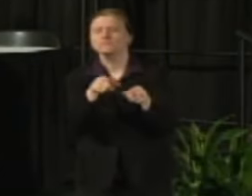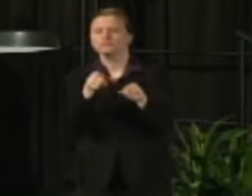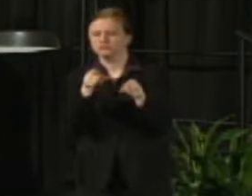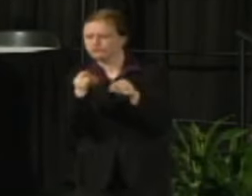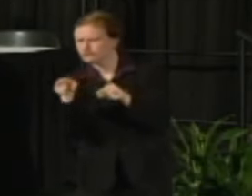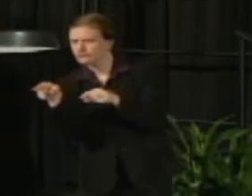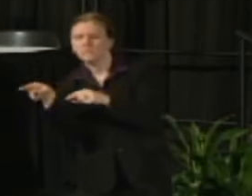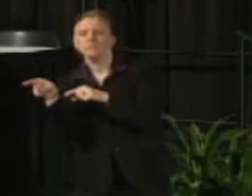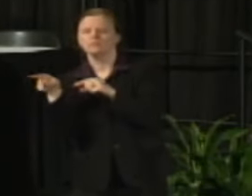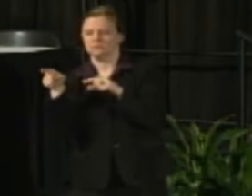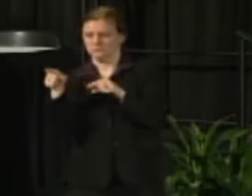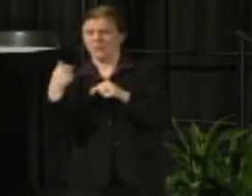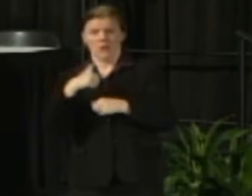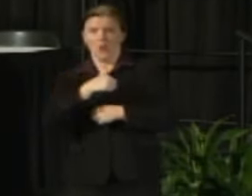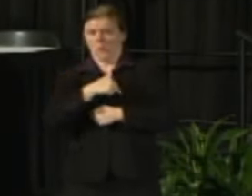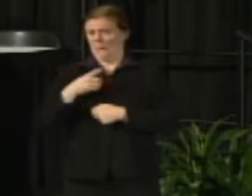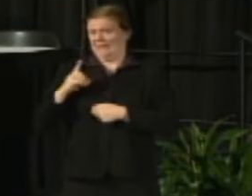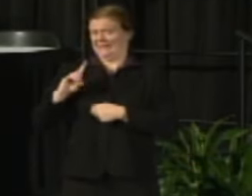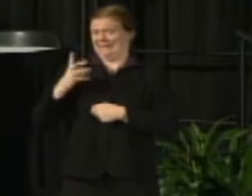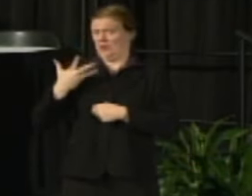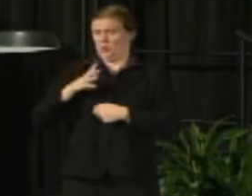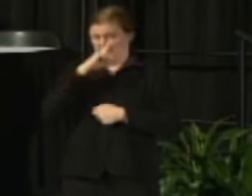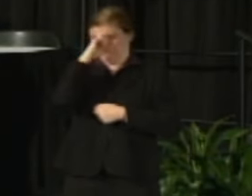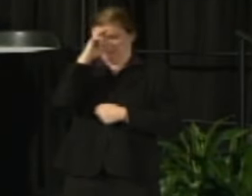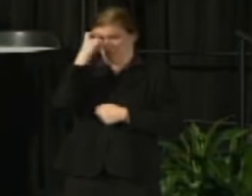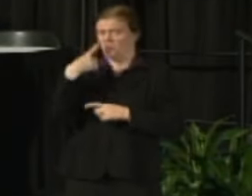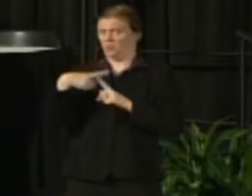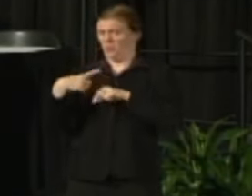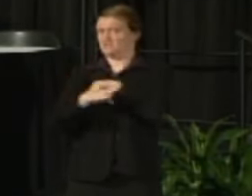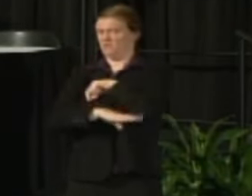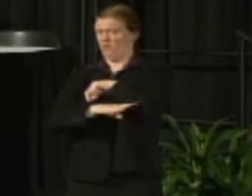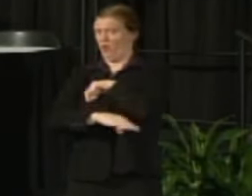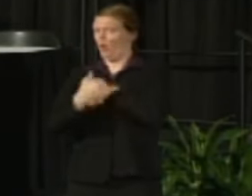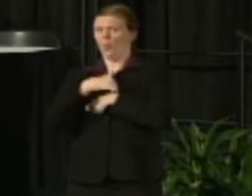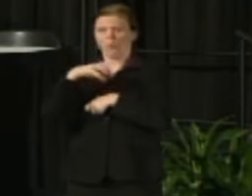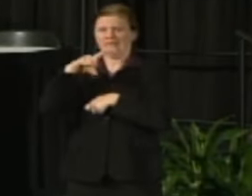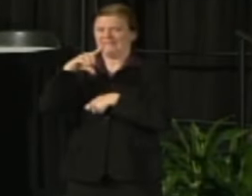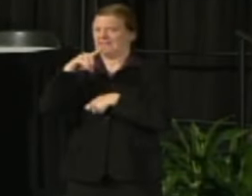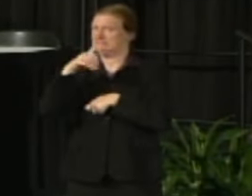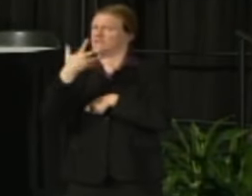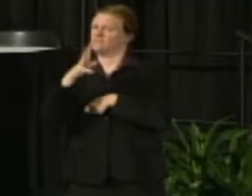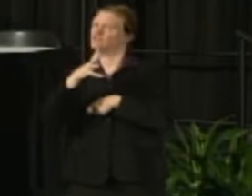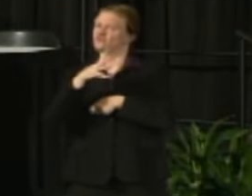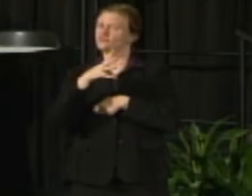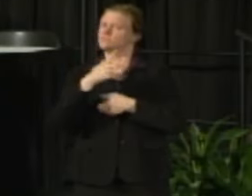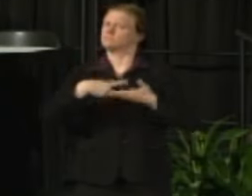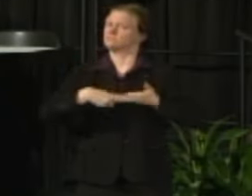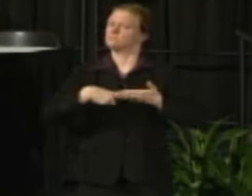and frankly even in the summer as we were building a completely different type of budget request you might recall that era.